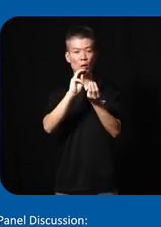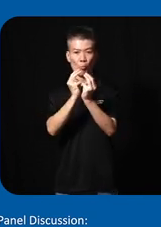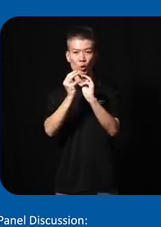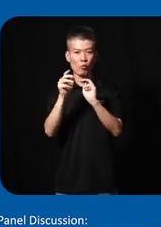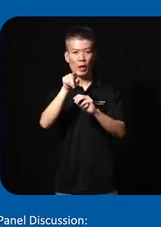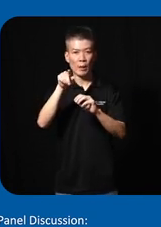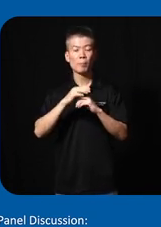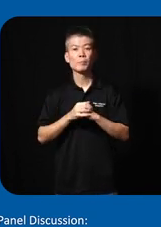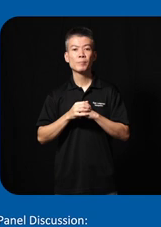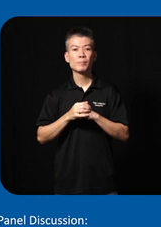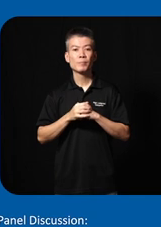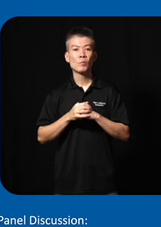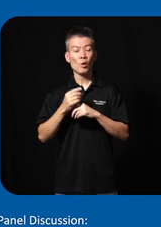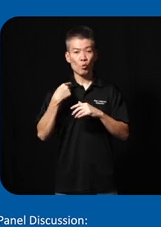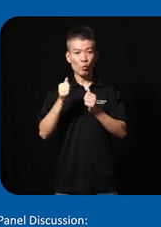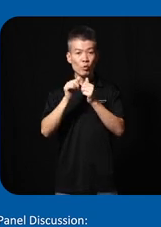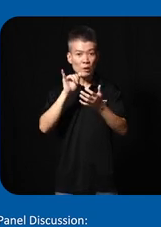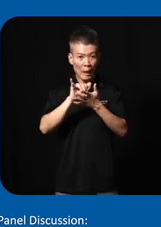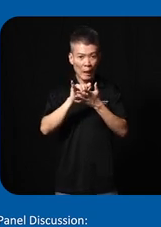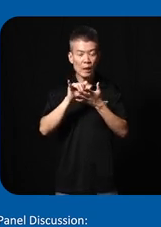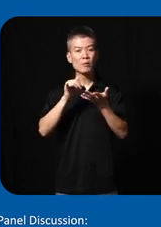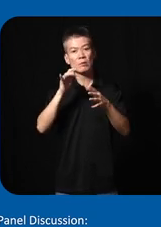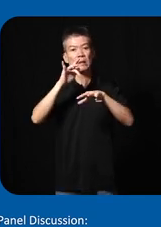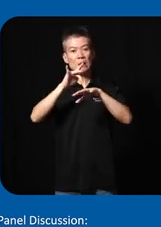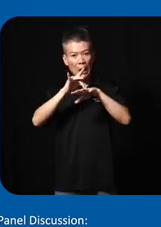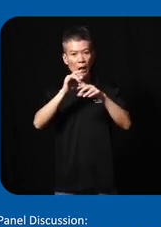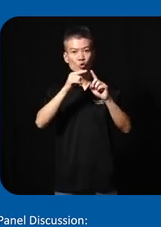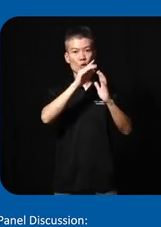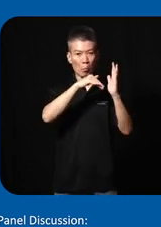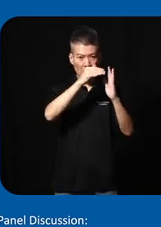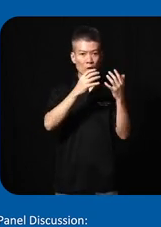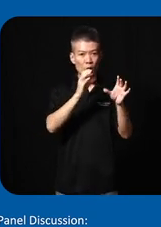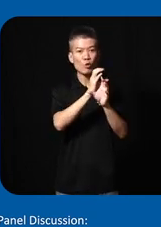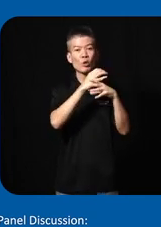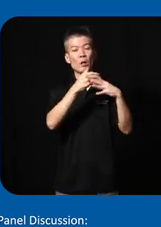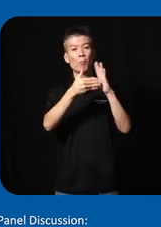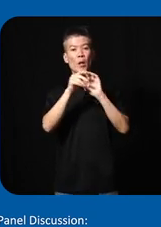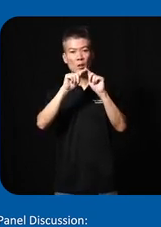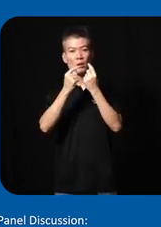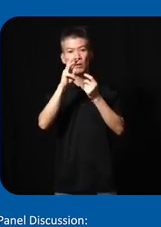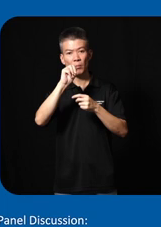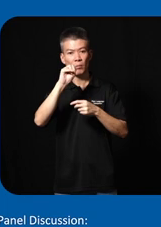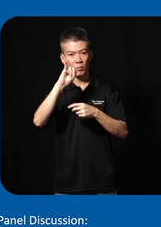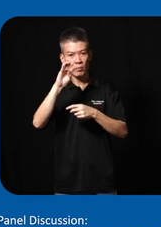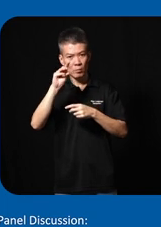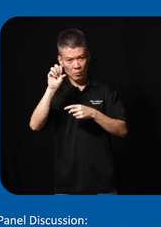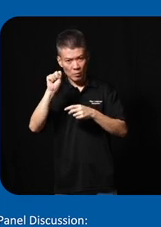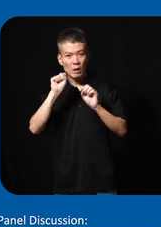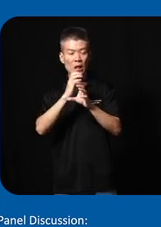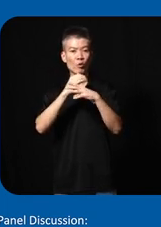them so with that touch chain was created by team Midas and they were able to create a solution for